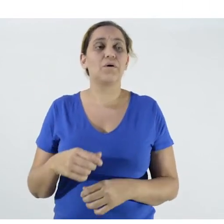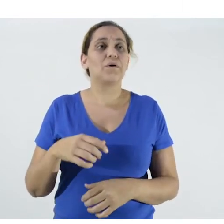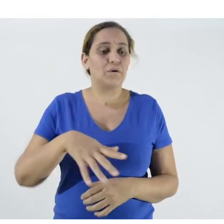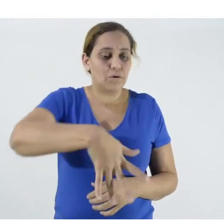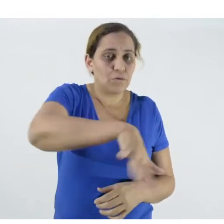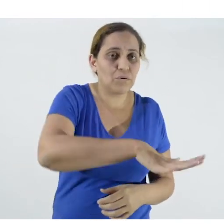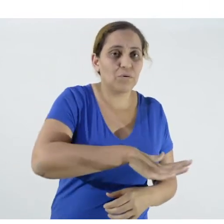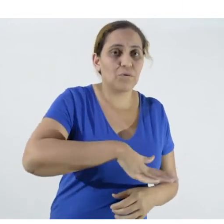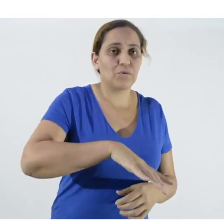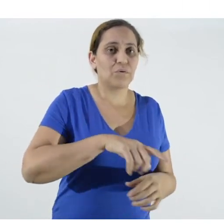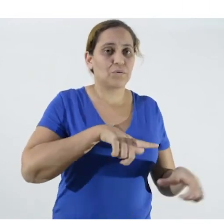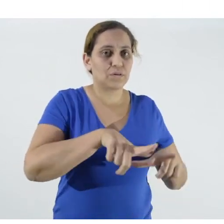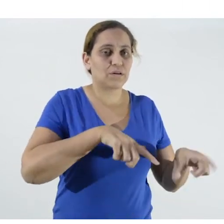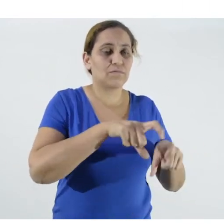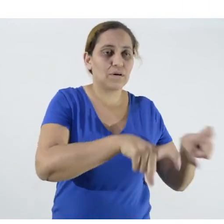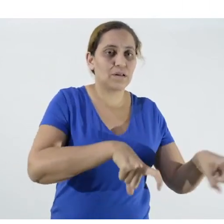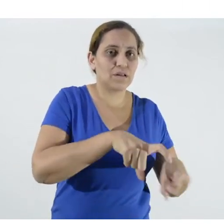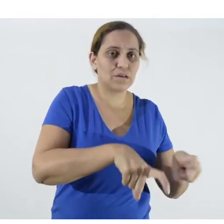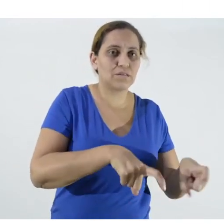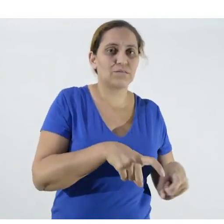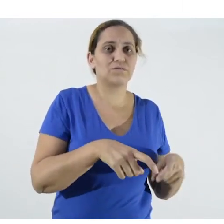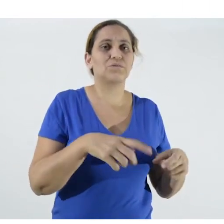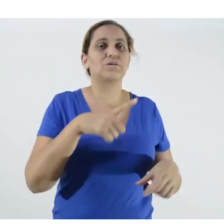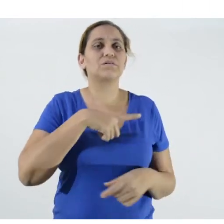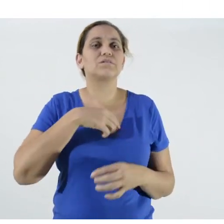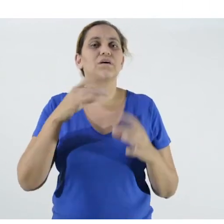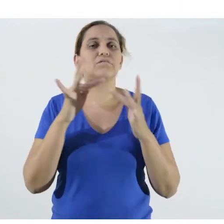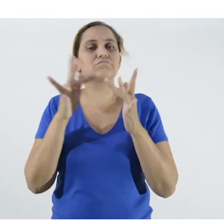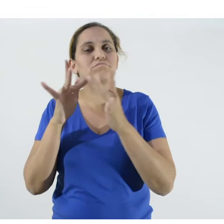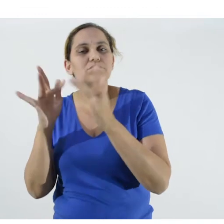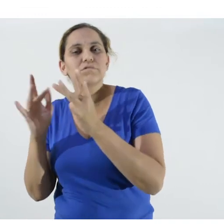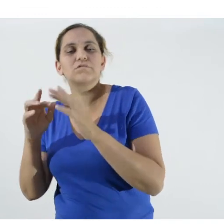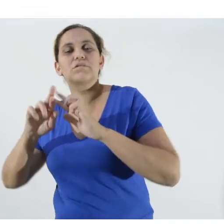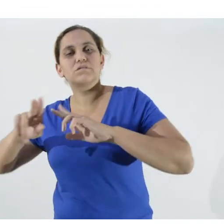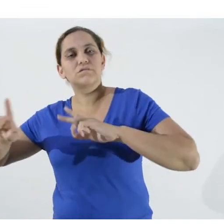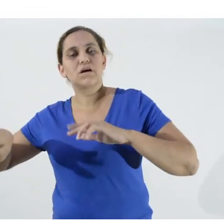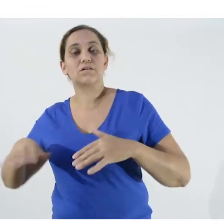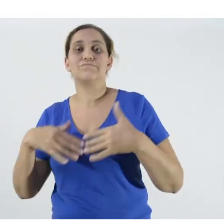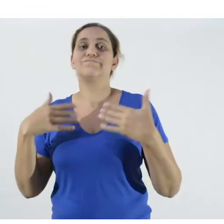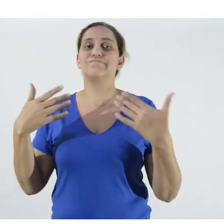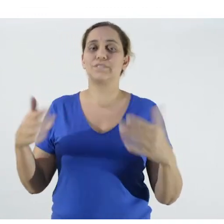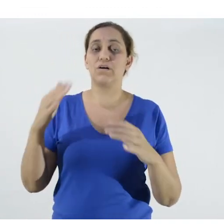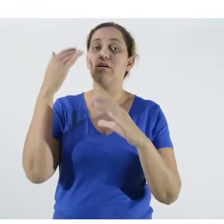like you, the producer has a lot of contacts on his cell phone, so send messages right in the